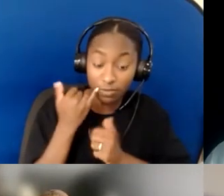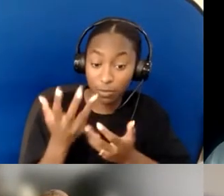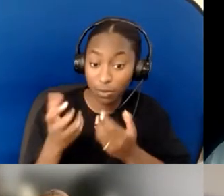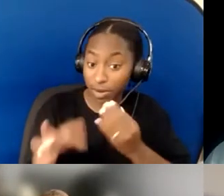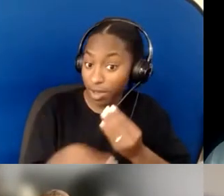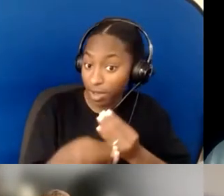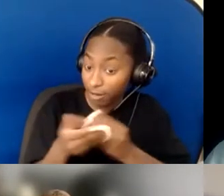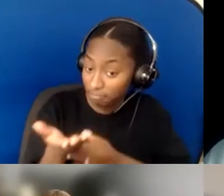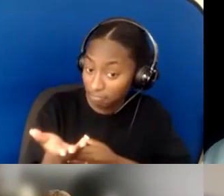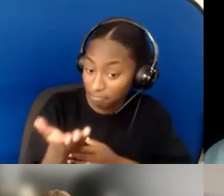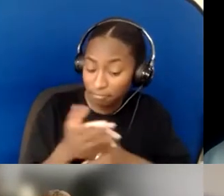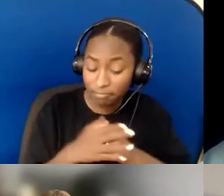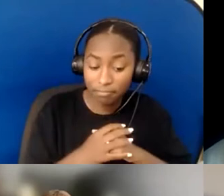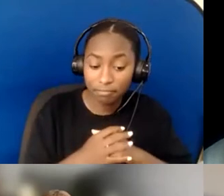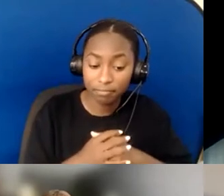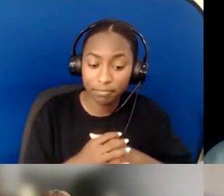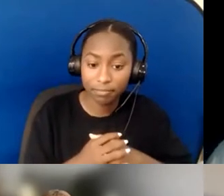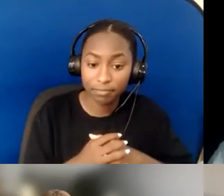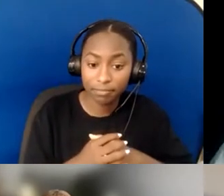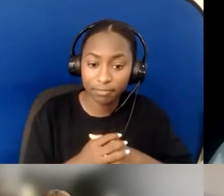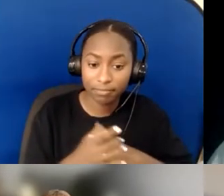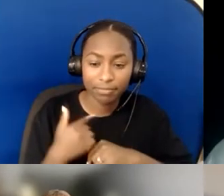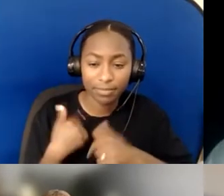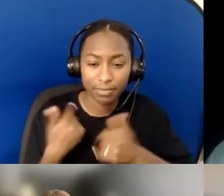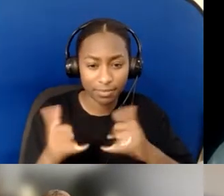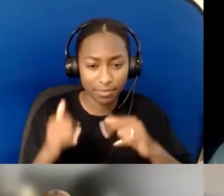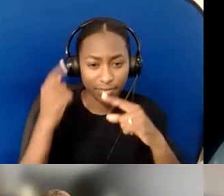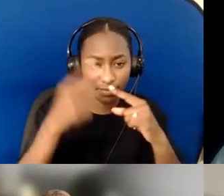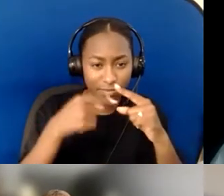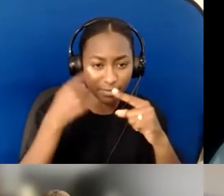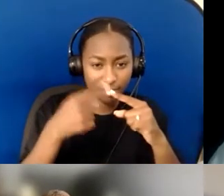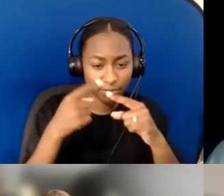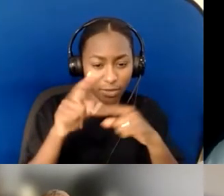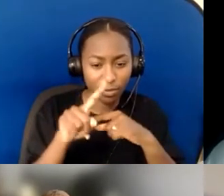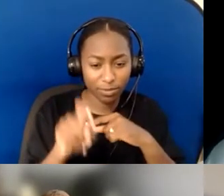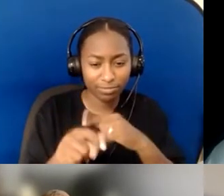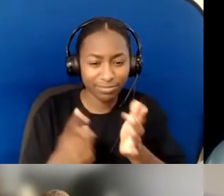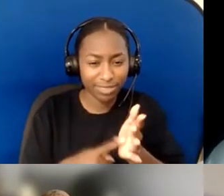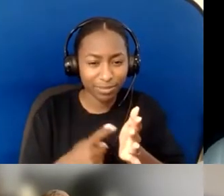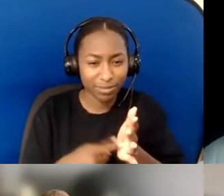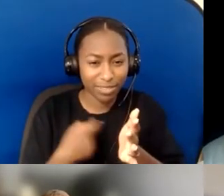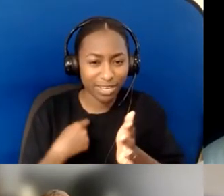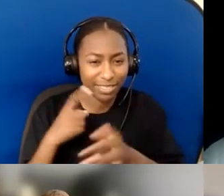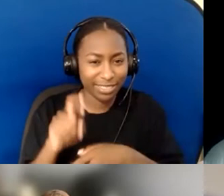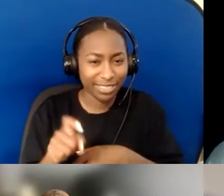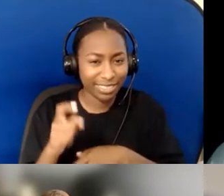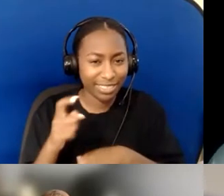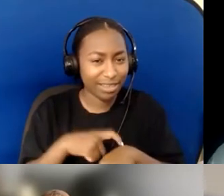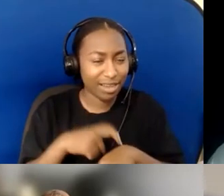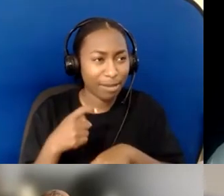...I guess I'm still processing the question. Sometimes I need time for that myself with my thinking,